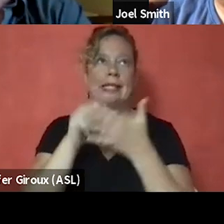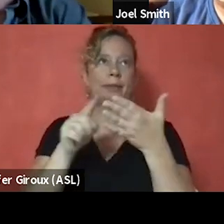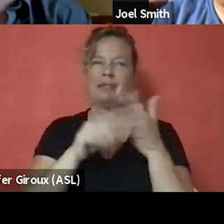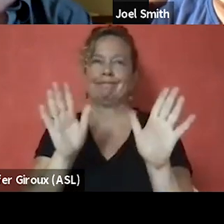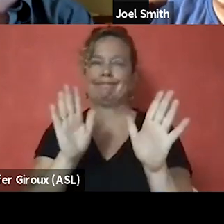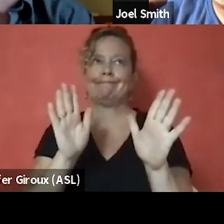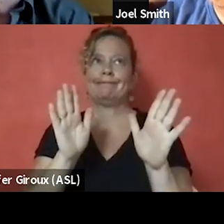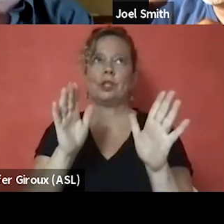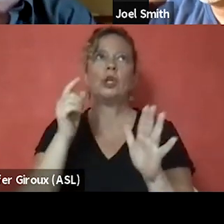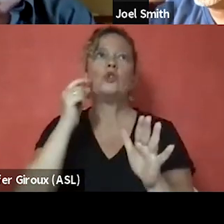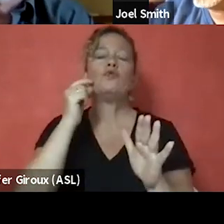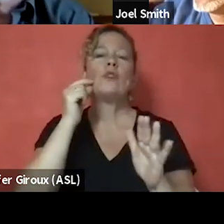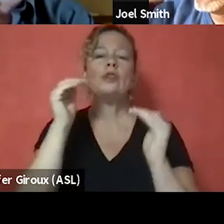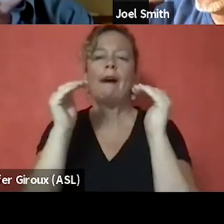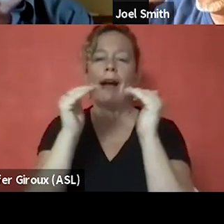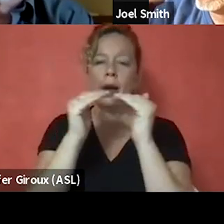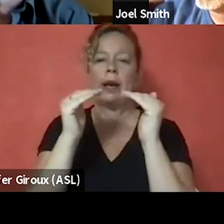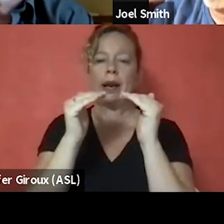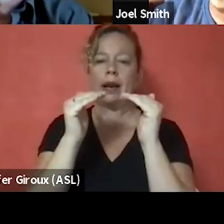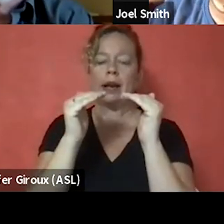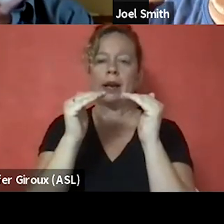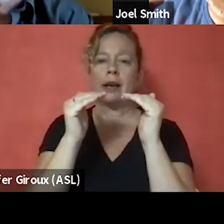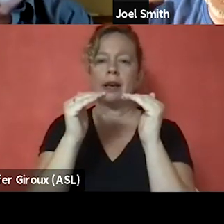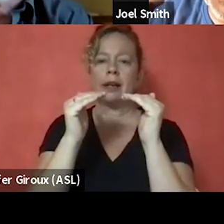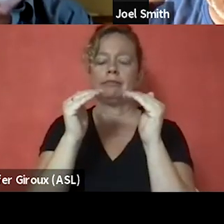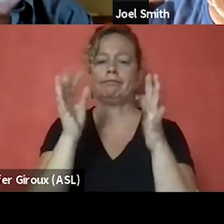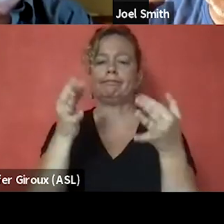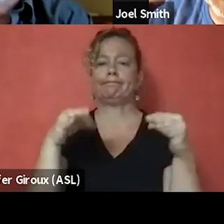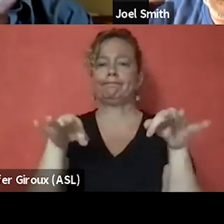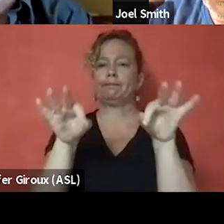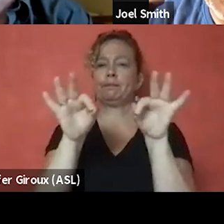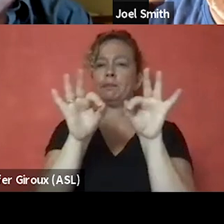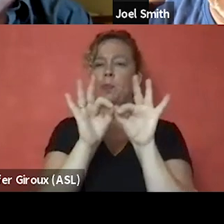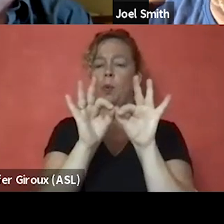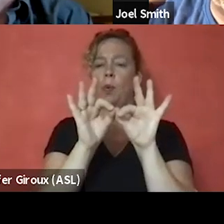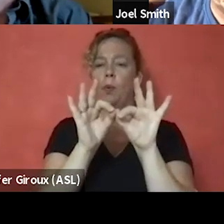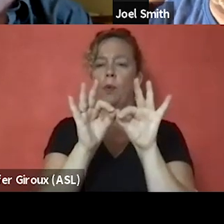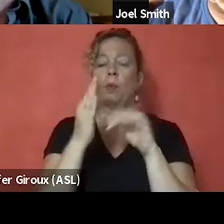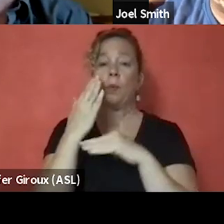racial equity is important because I think we need to understand